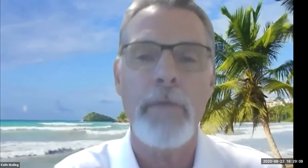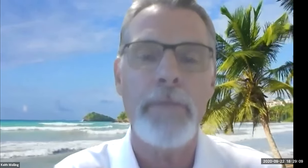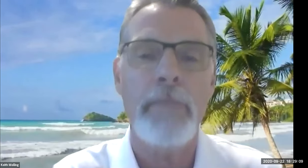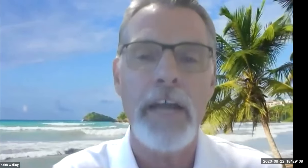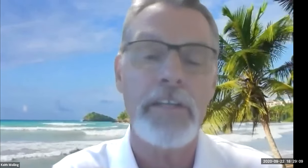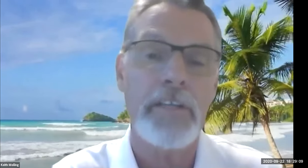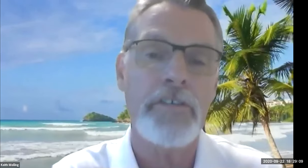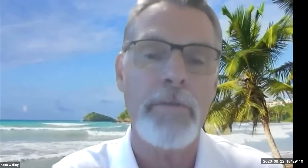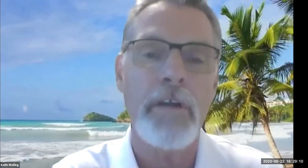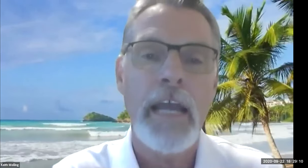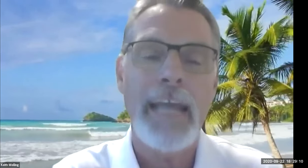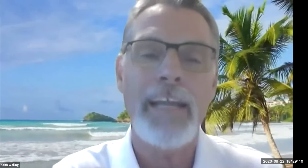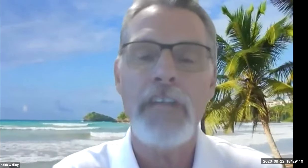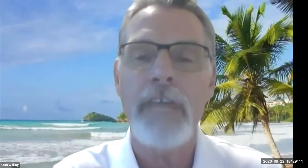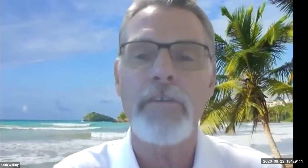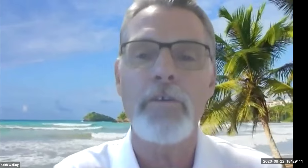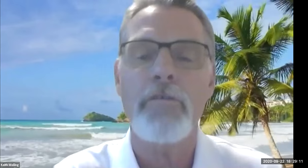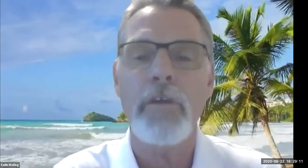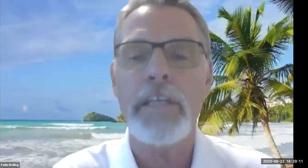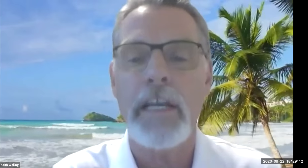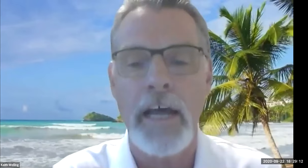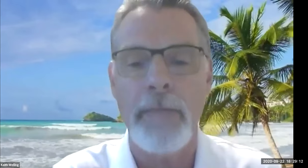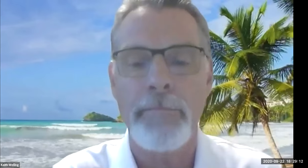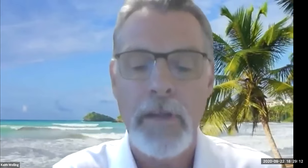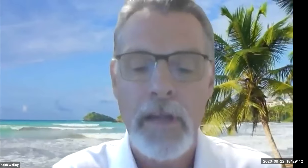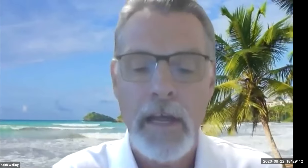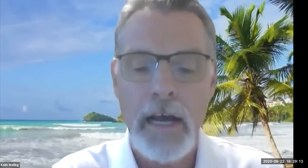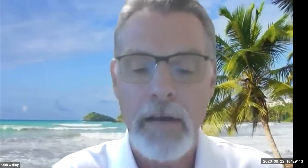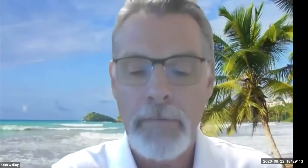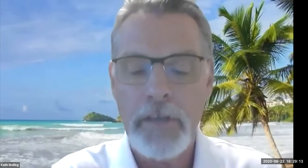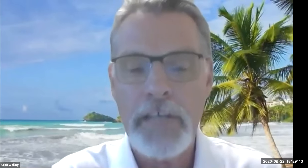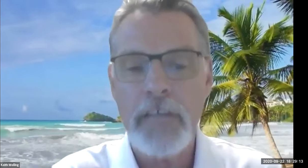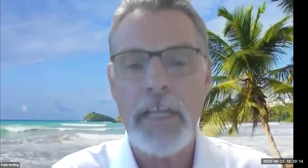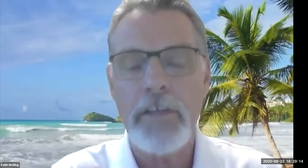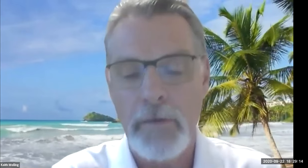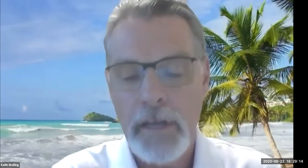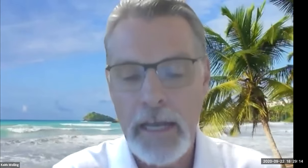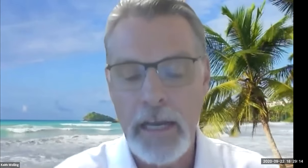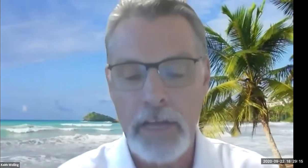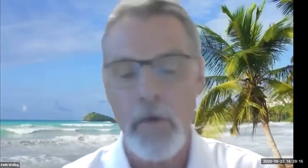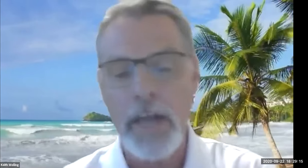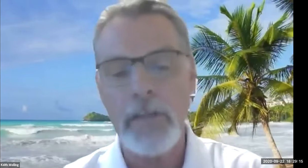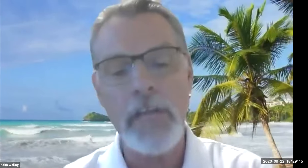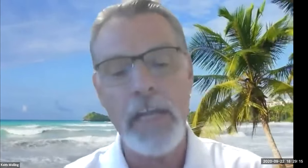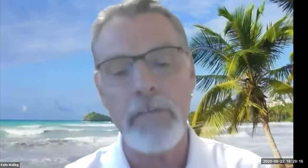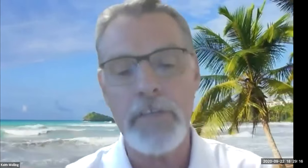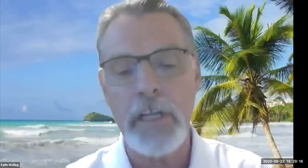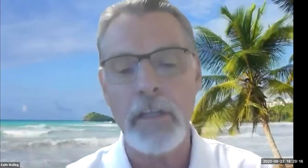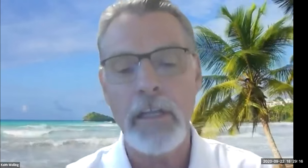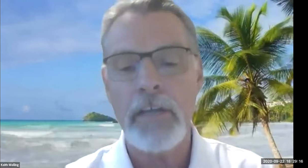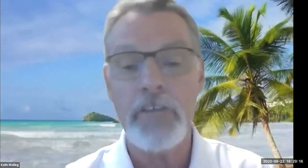Keith Wolling: It's not all about the big cities. If you explore like a few years ago by we medic our extended family and the Frankfurt, Germany and we drove the country.